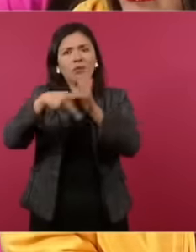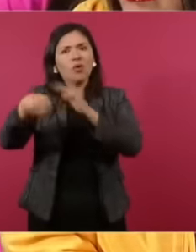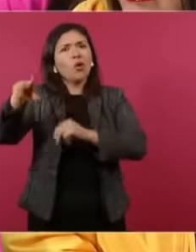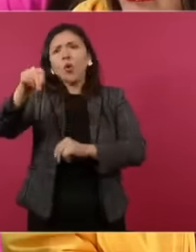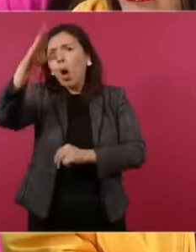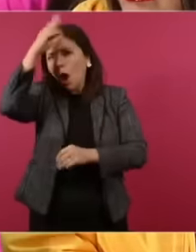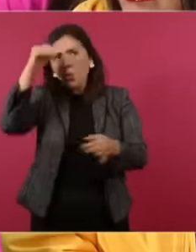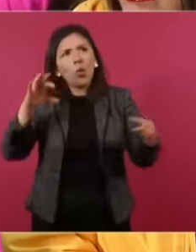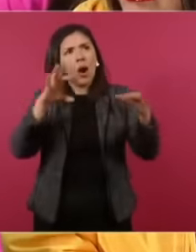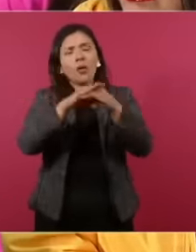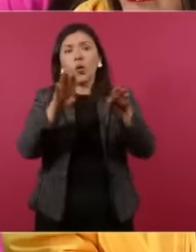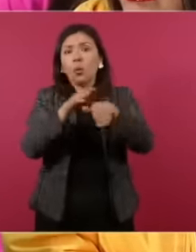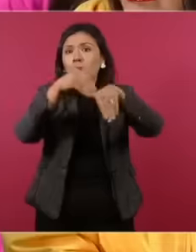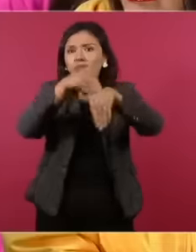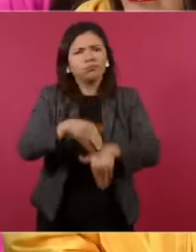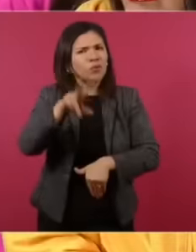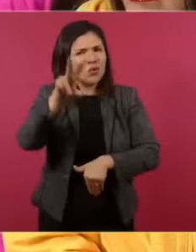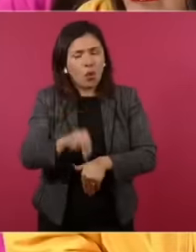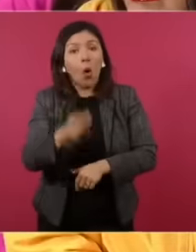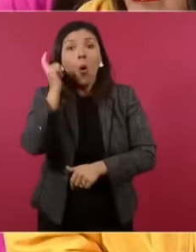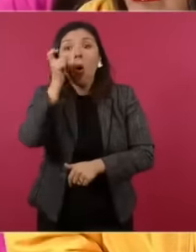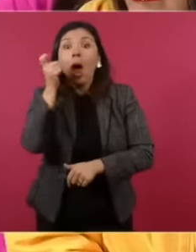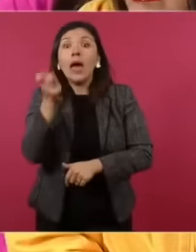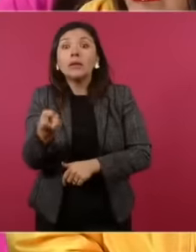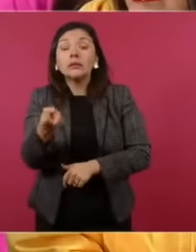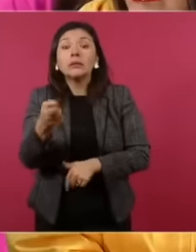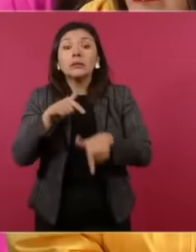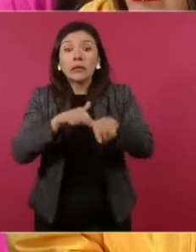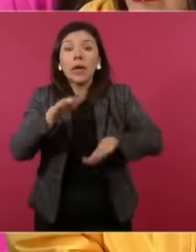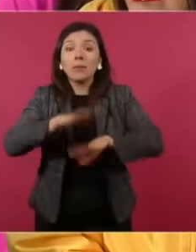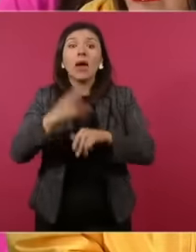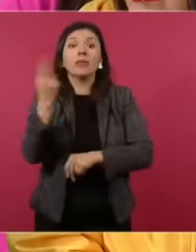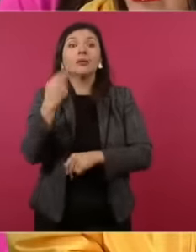and hopefully these agreements do not It is understood that we must speak well of the rulers in